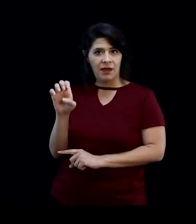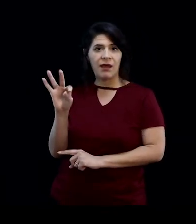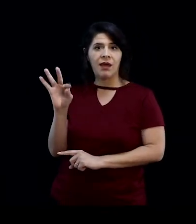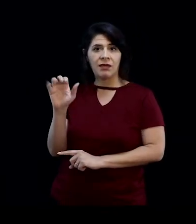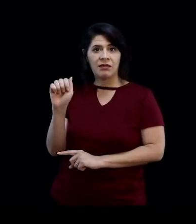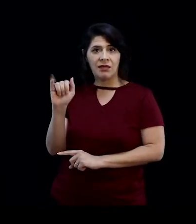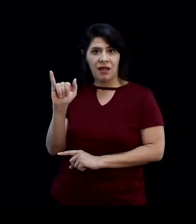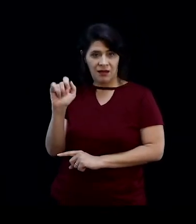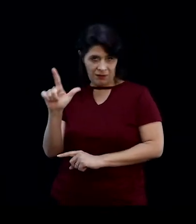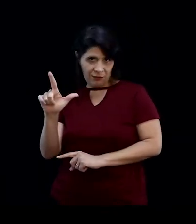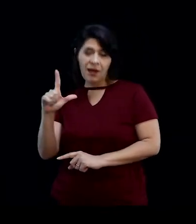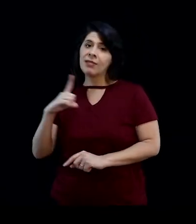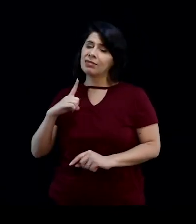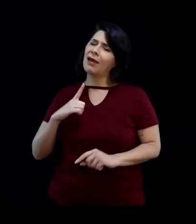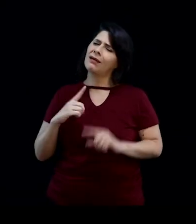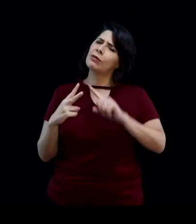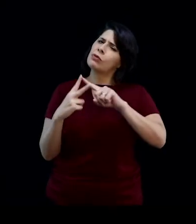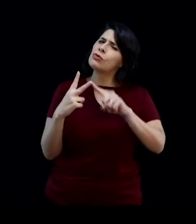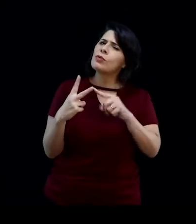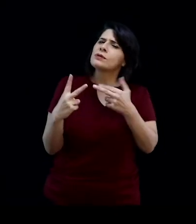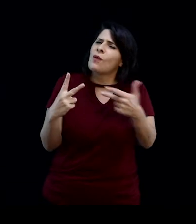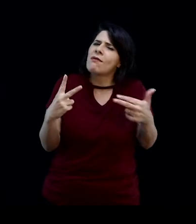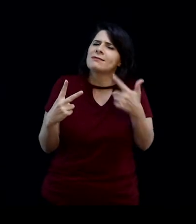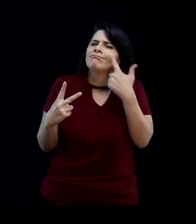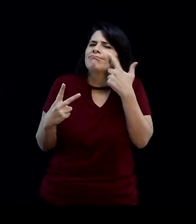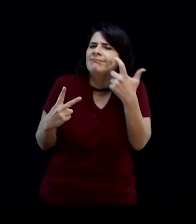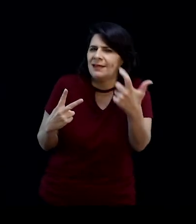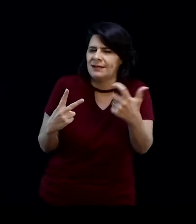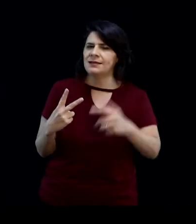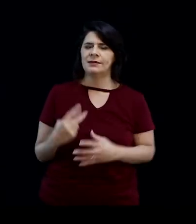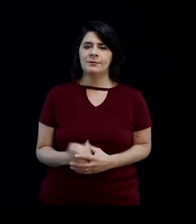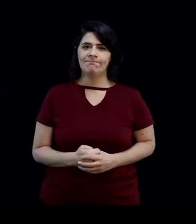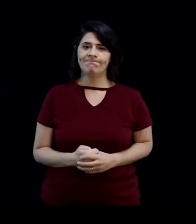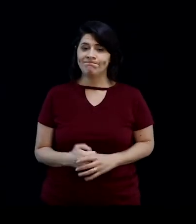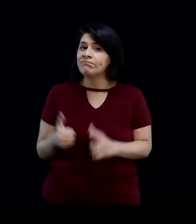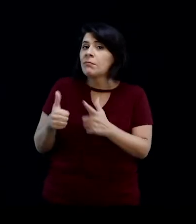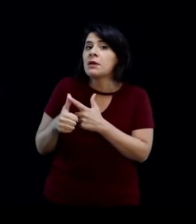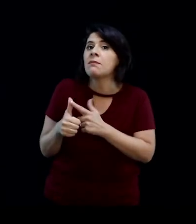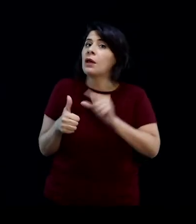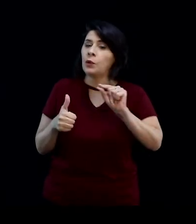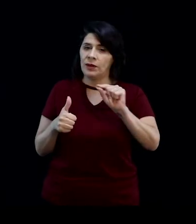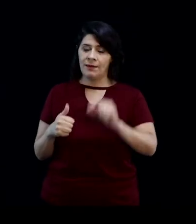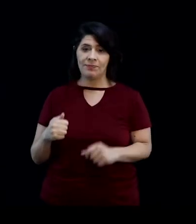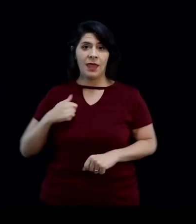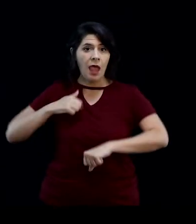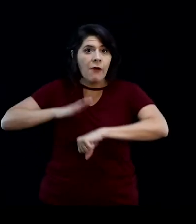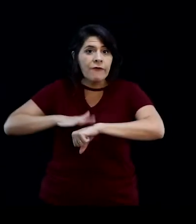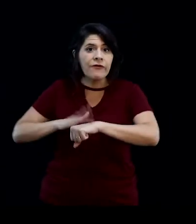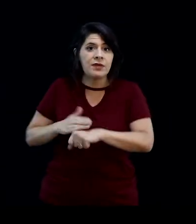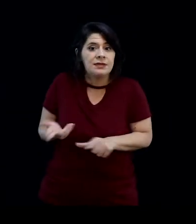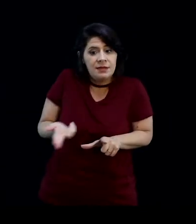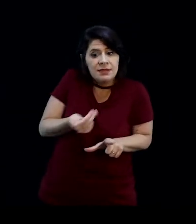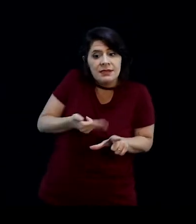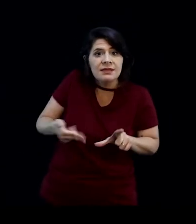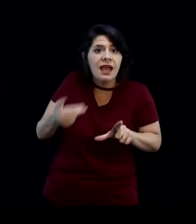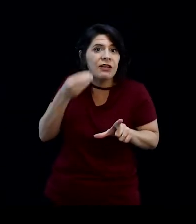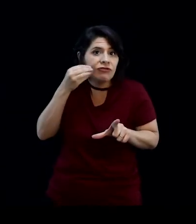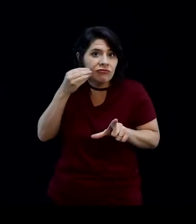One is that I made a sketch for it, I had already worked on that,